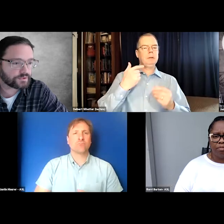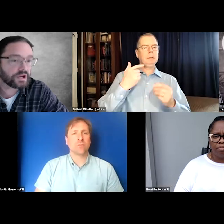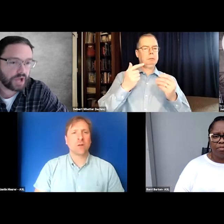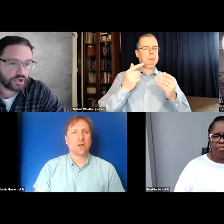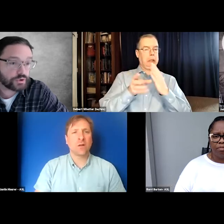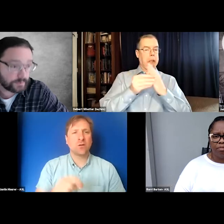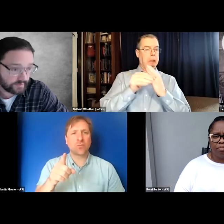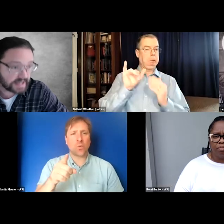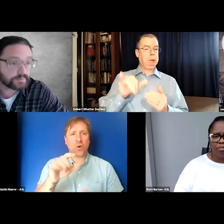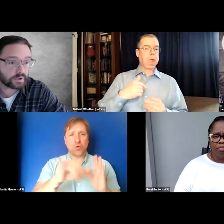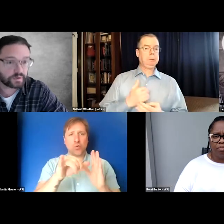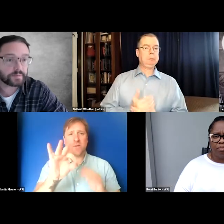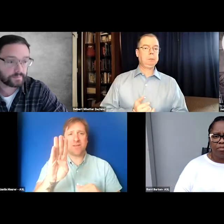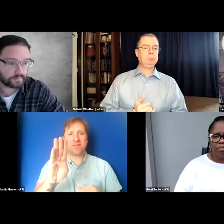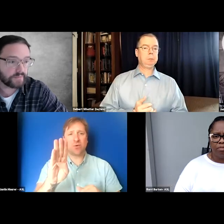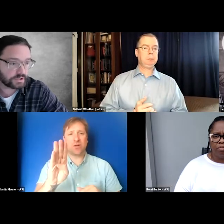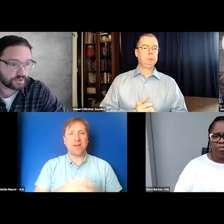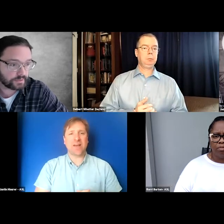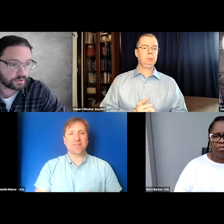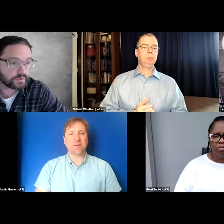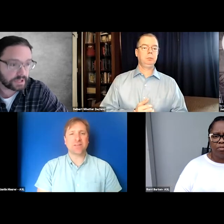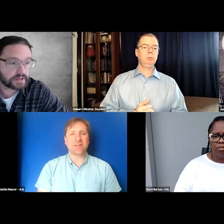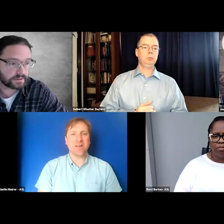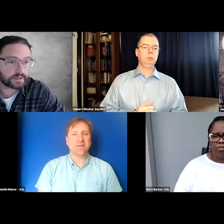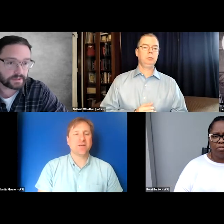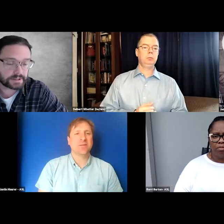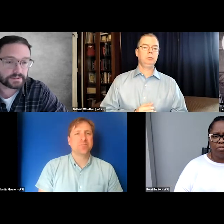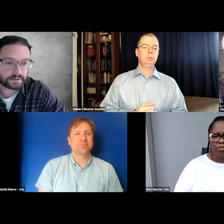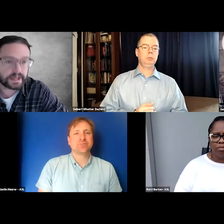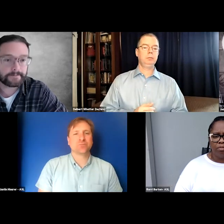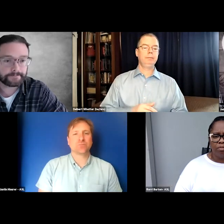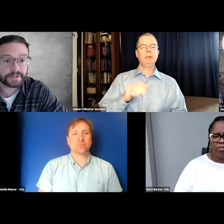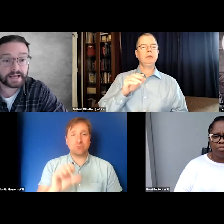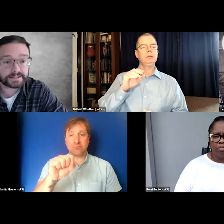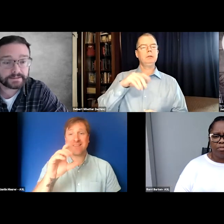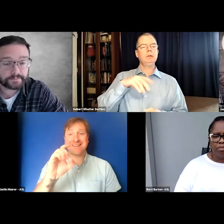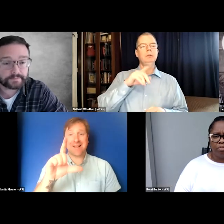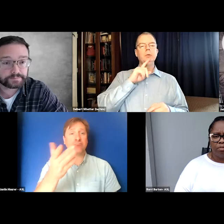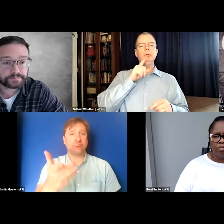So on YouTube and Facebook, make sure to include the lyrics. Can I add something to that? - Yeah.